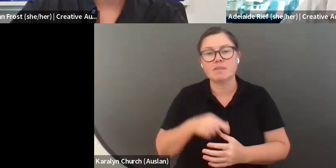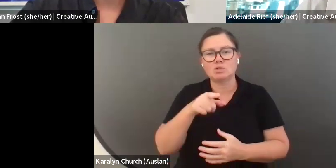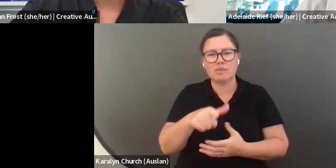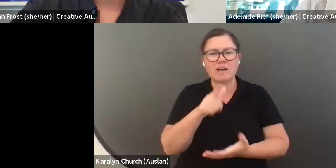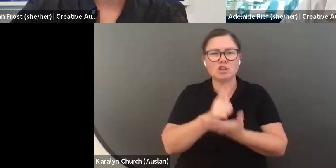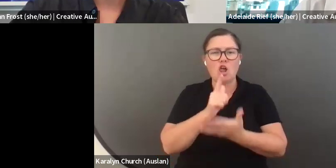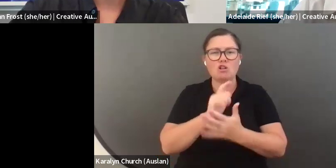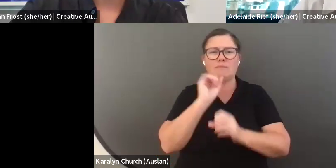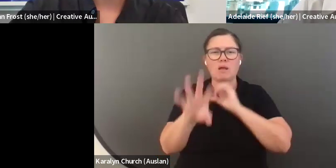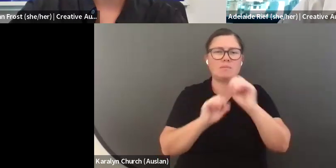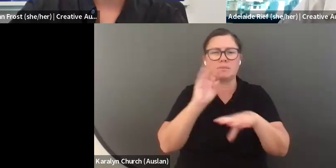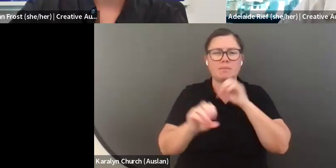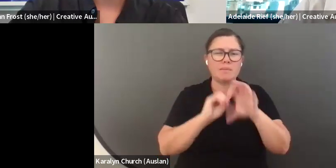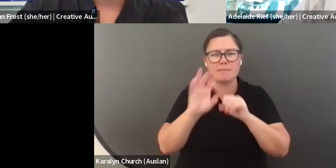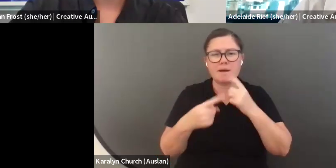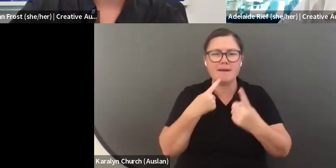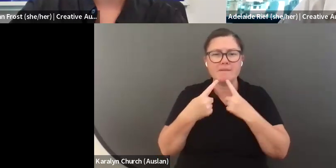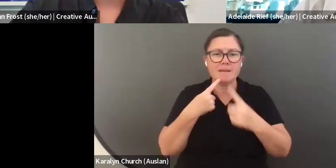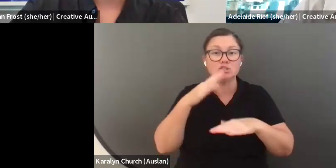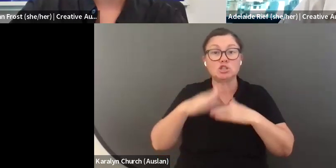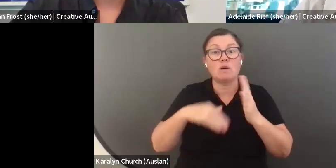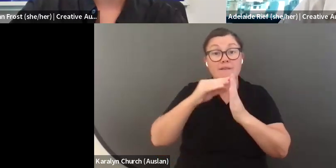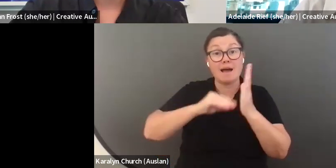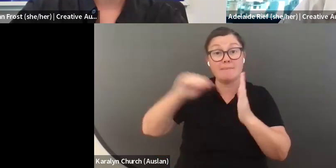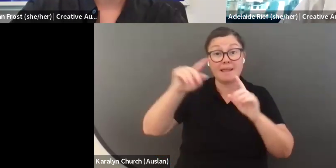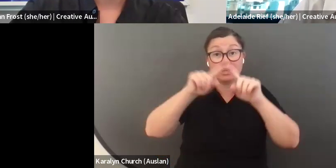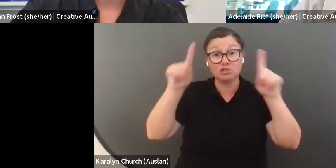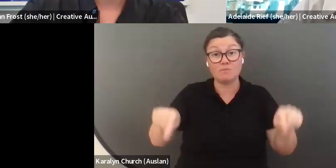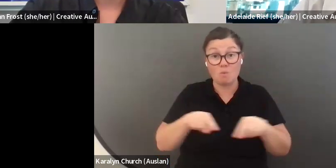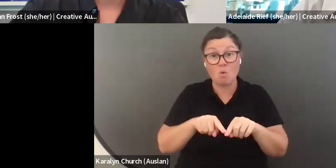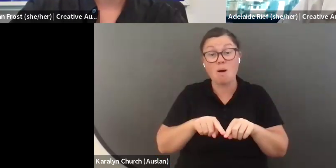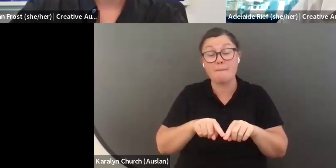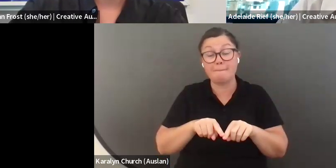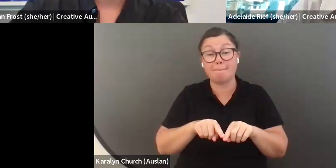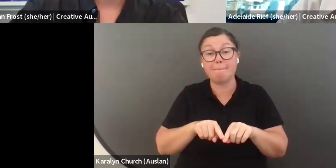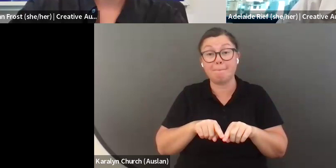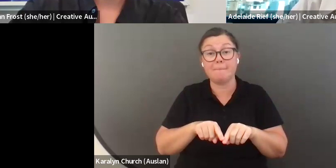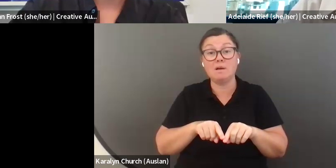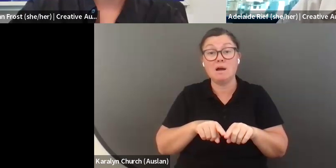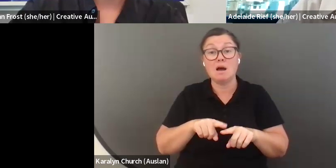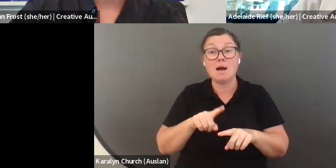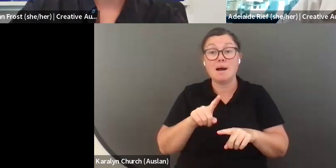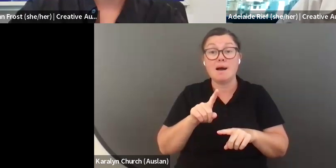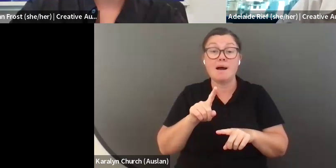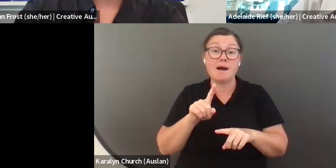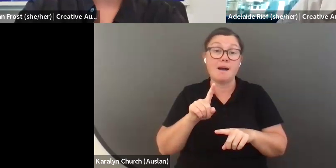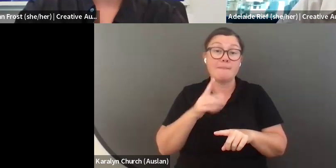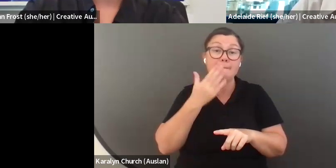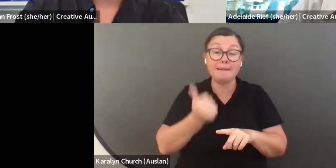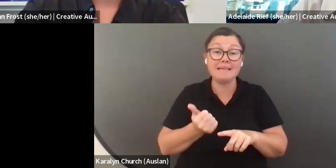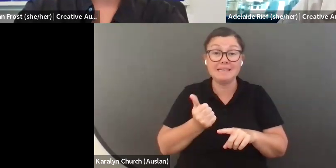great way for us to get a sense of you and the work that you have done. That is a lot about the